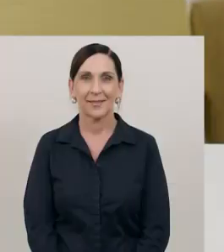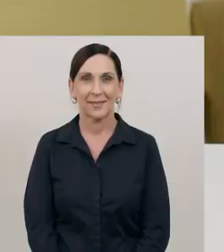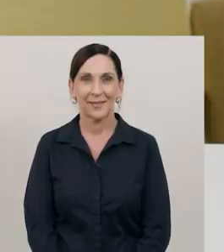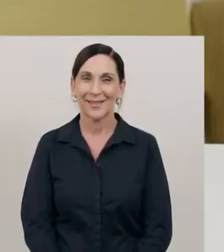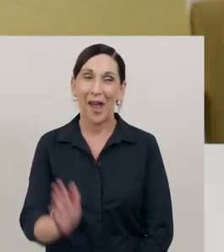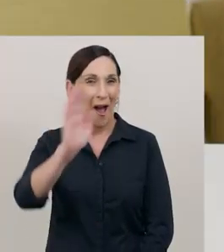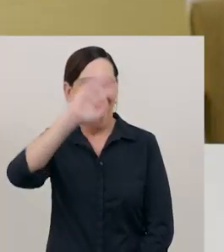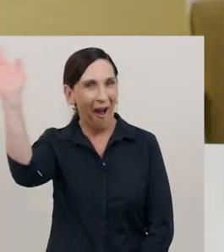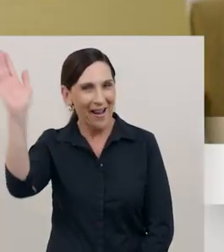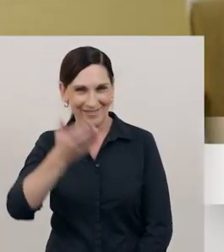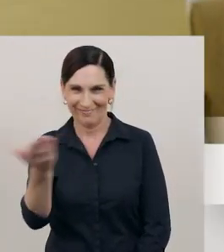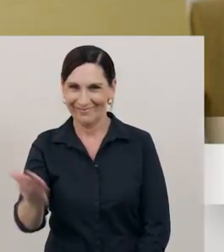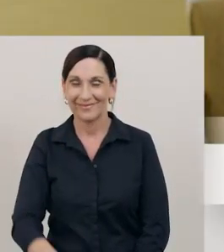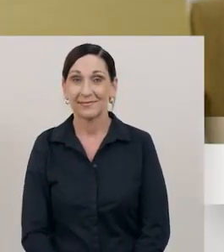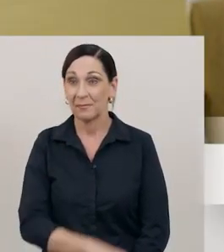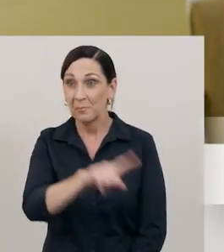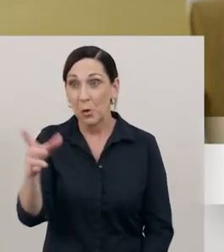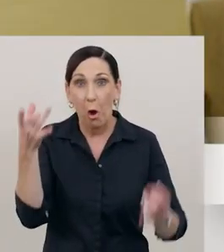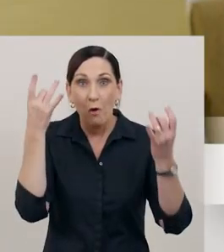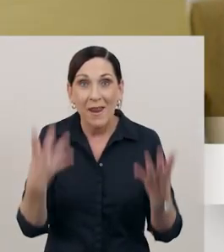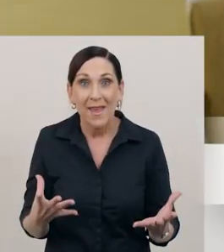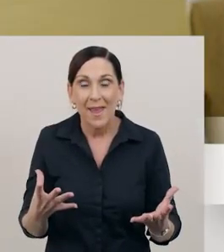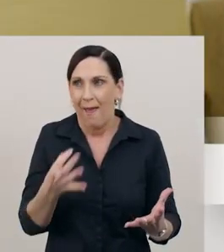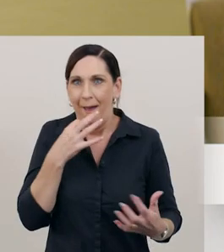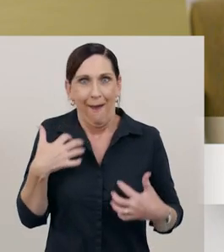Hi there. Are you ready for a quick warmup?